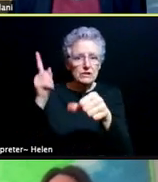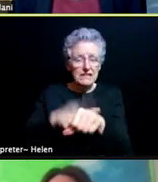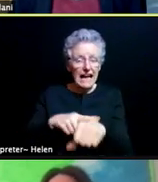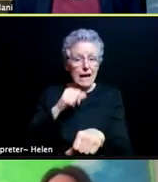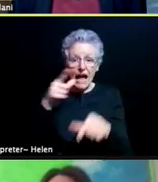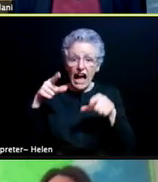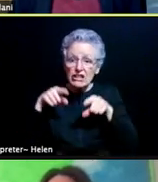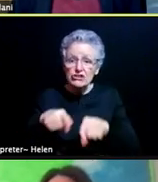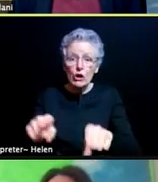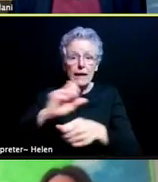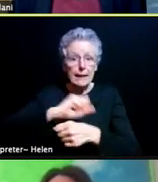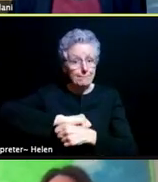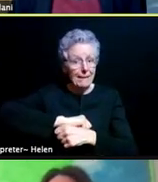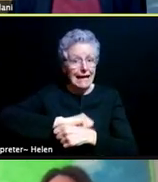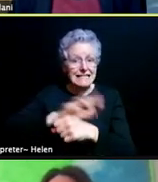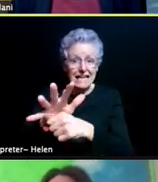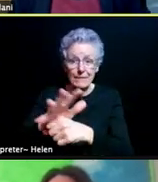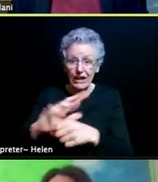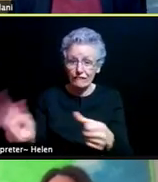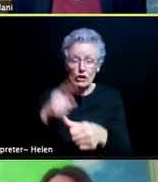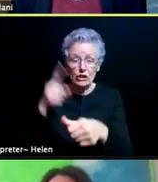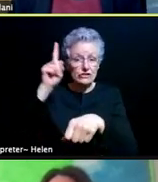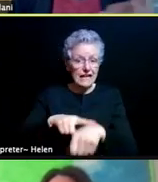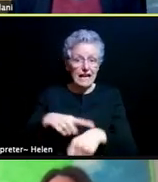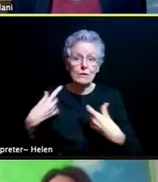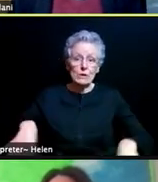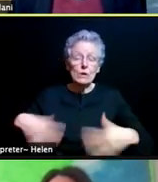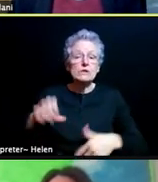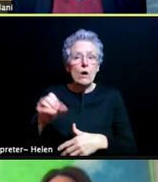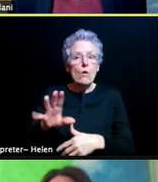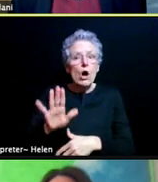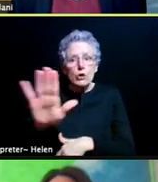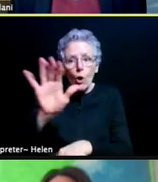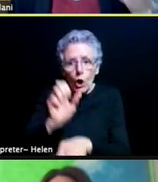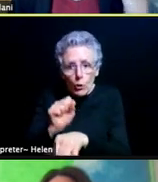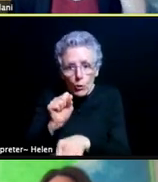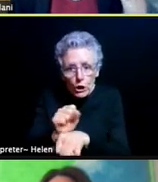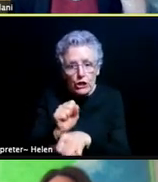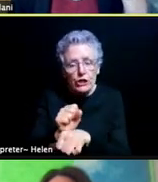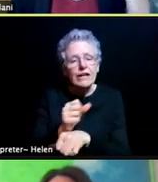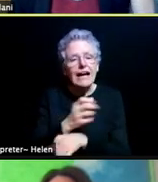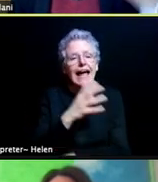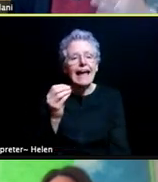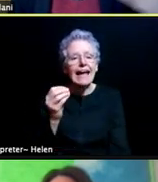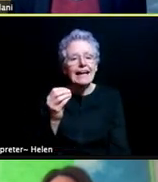So a lot of the work you've done and others like you have done to have really made this happen.